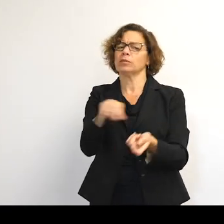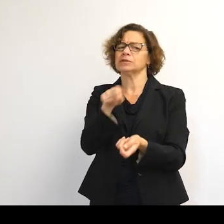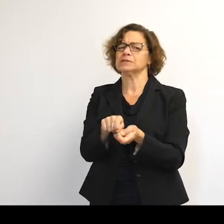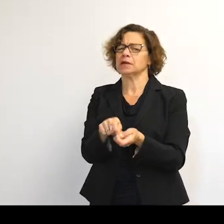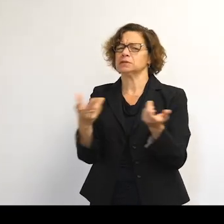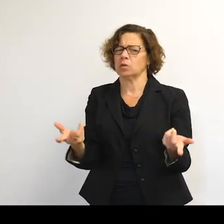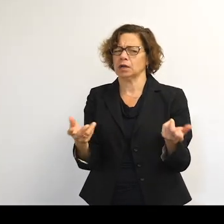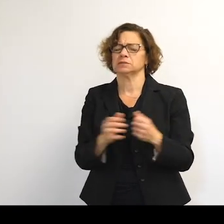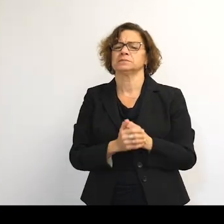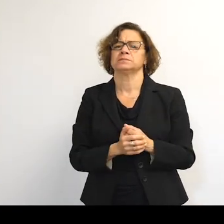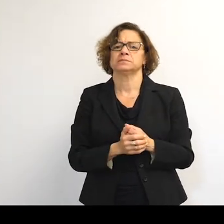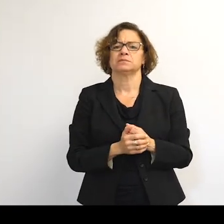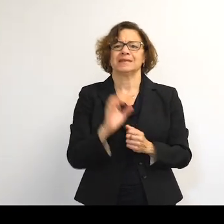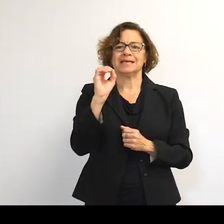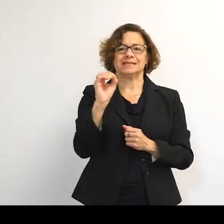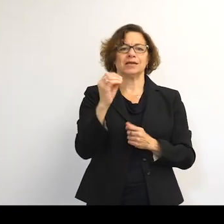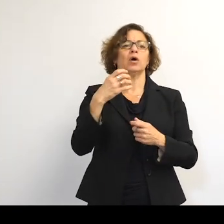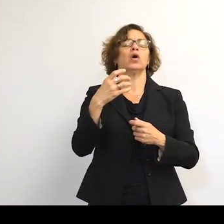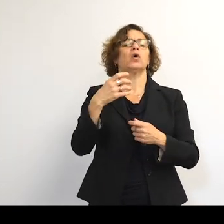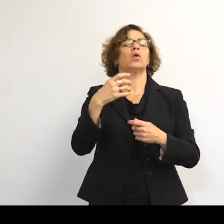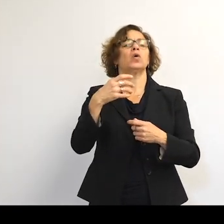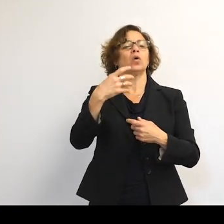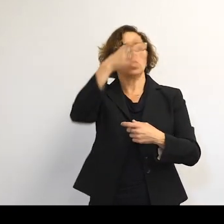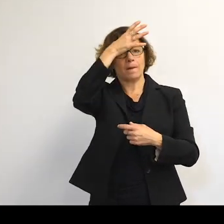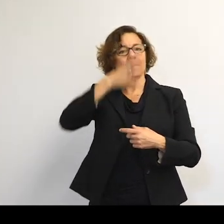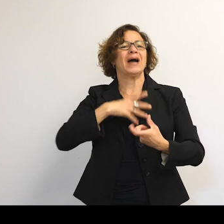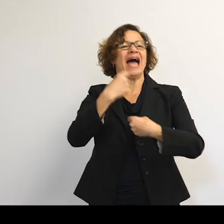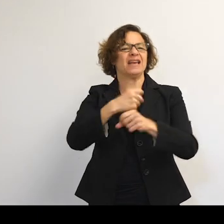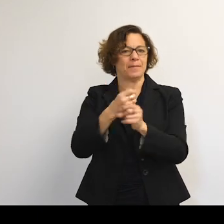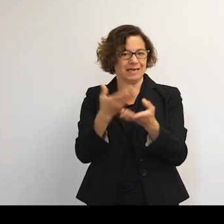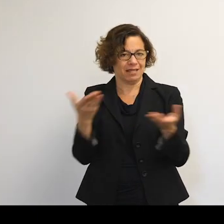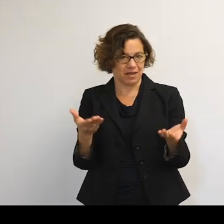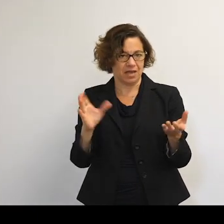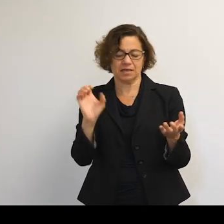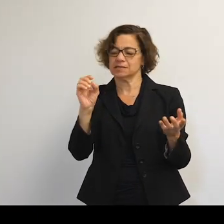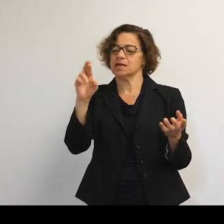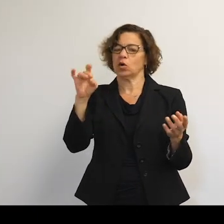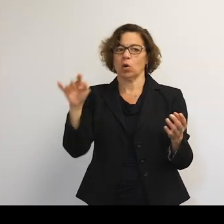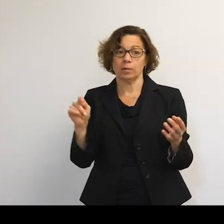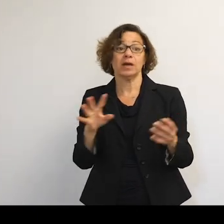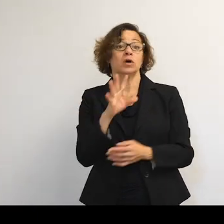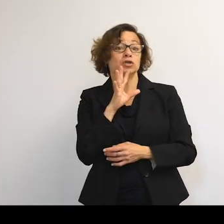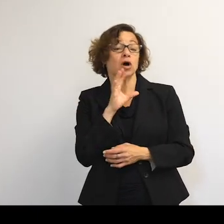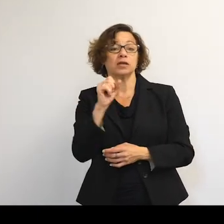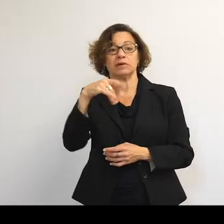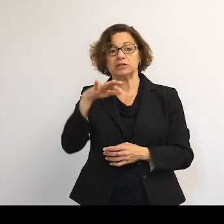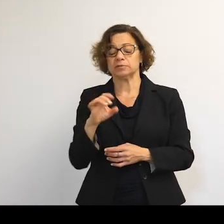we're talking about things. There were zero man-made objects in orbit. So when we're talking about space debris, we're not talking about meteorites